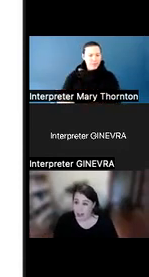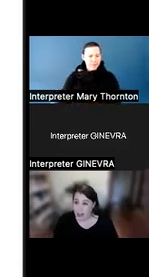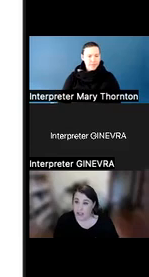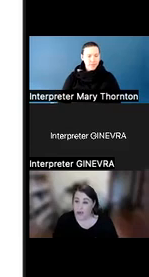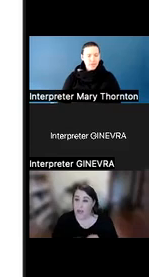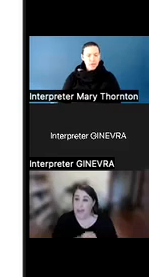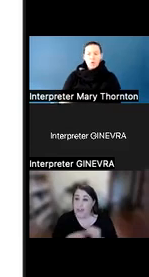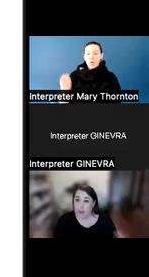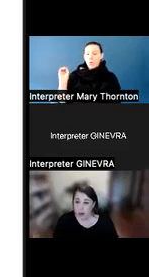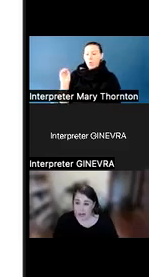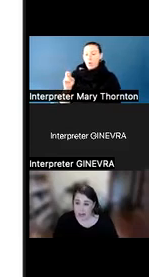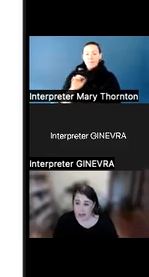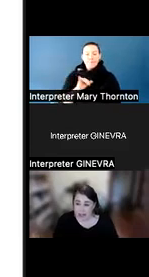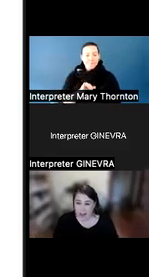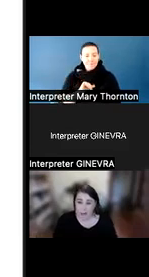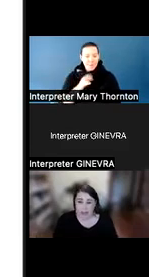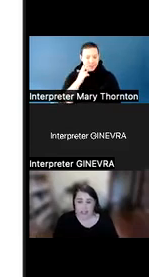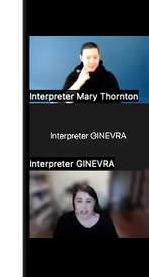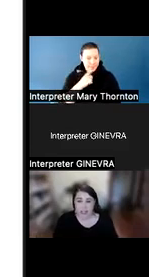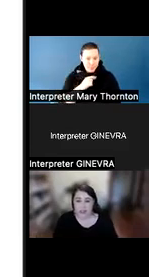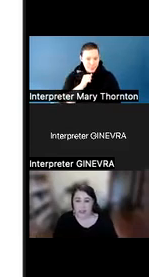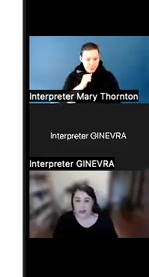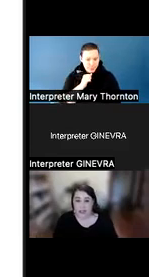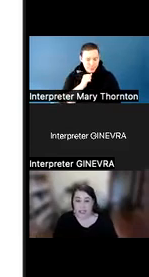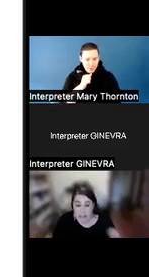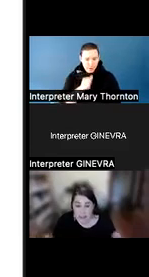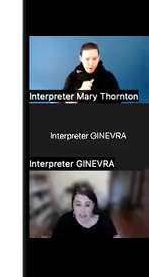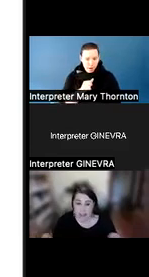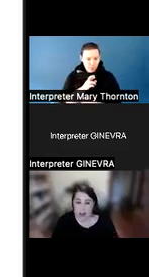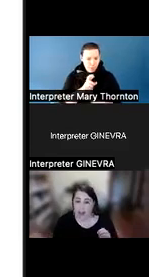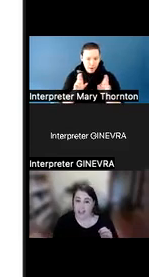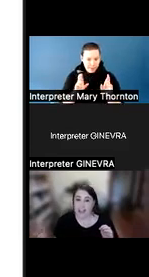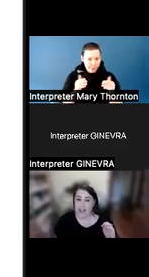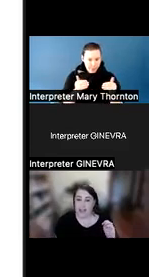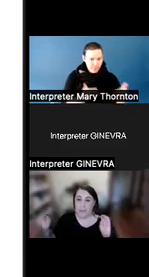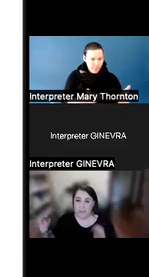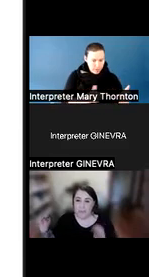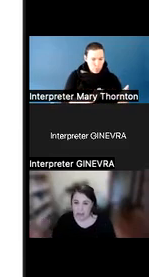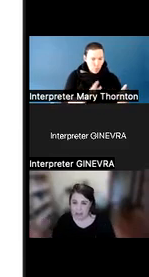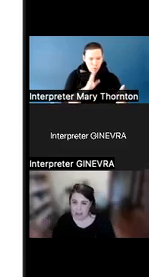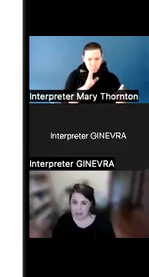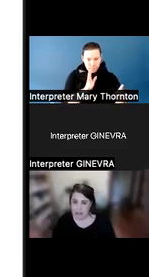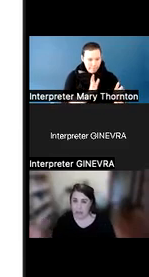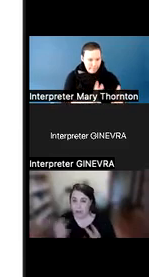So ignoring is typically not the best response